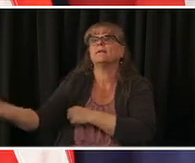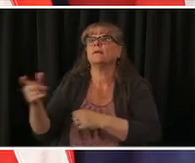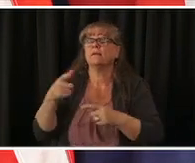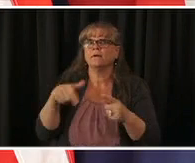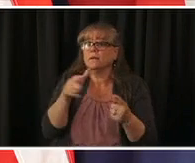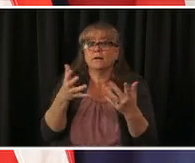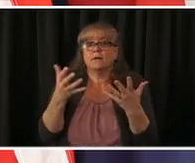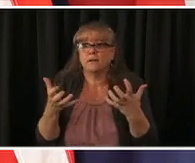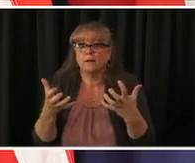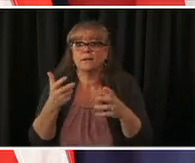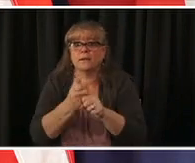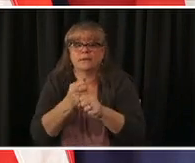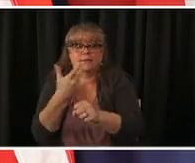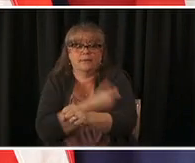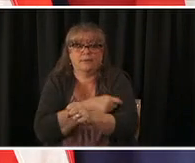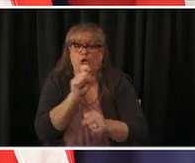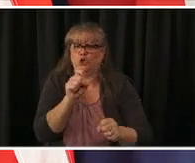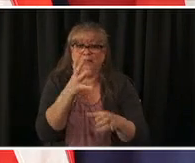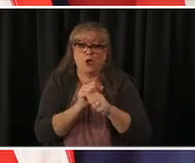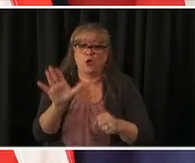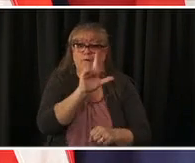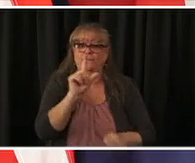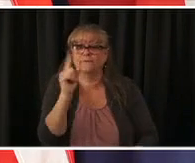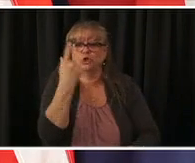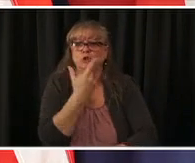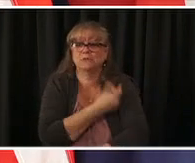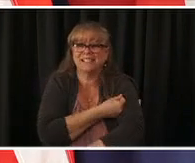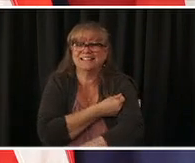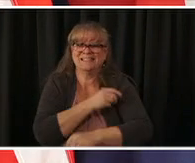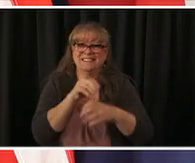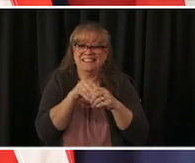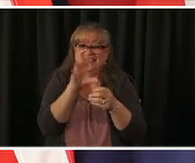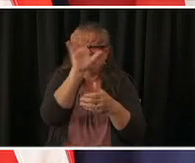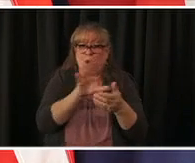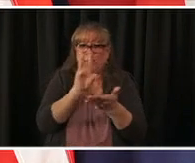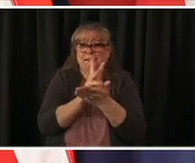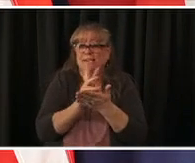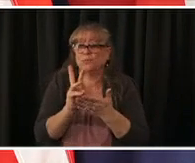that can be a frustrating six to eight weeks for the people that are in week six or week seven or